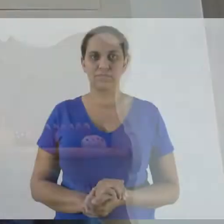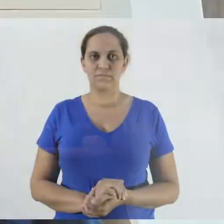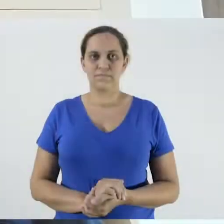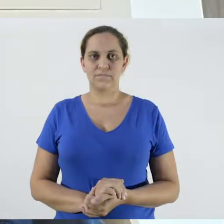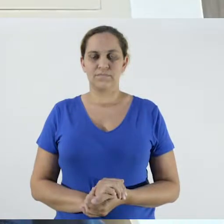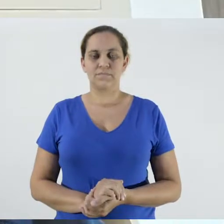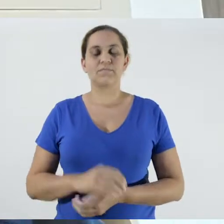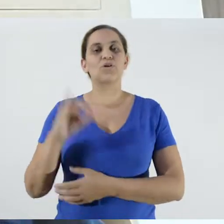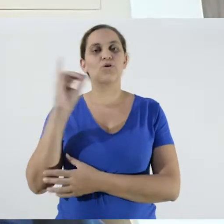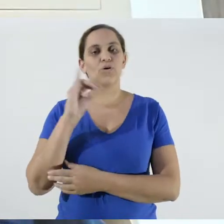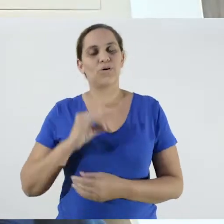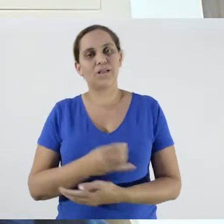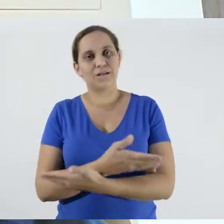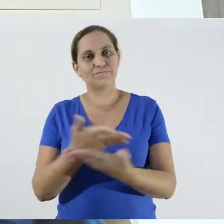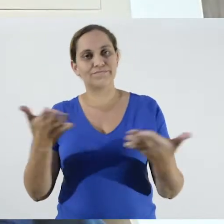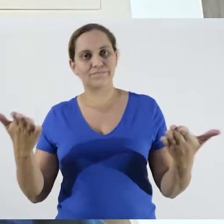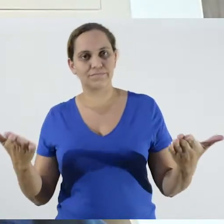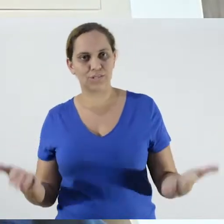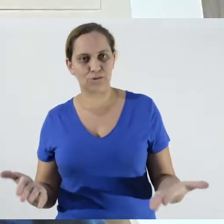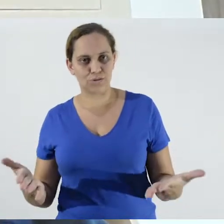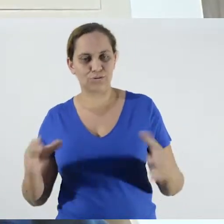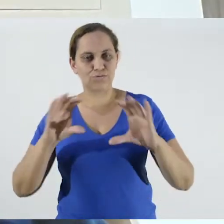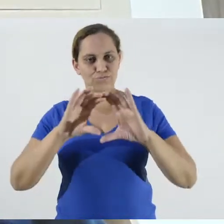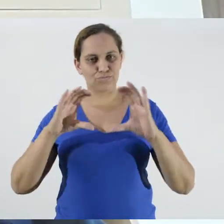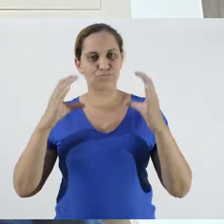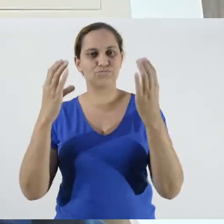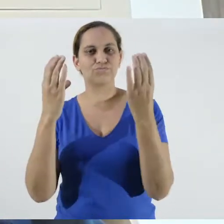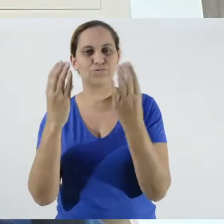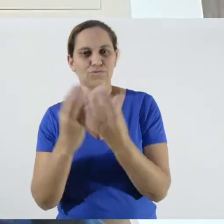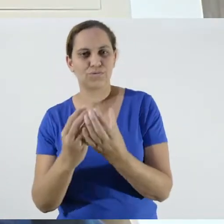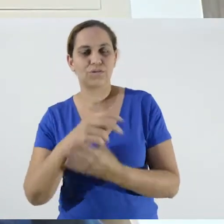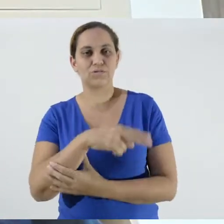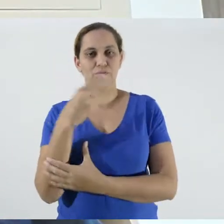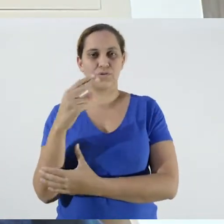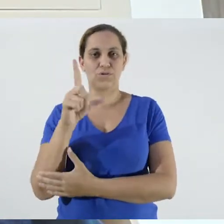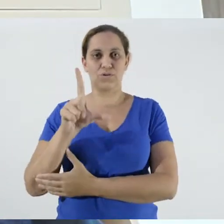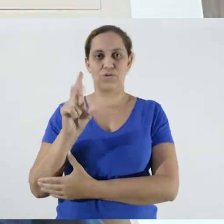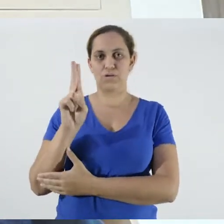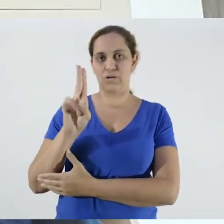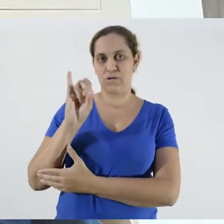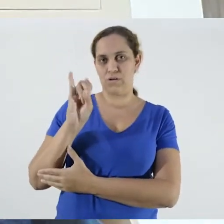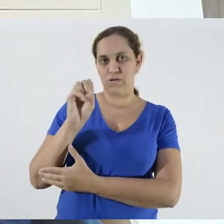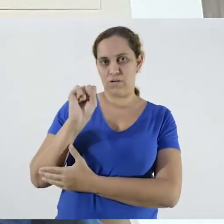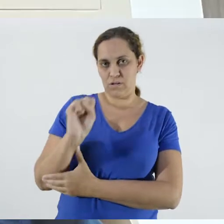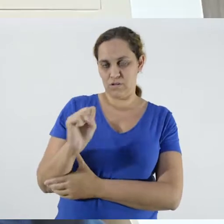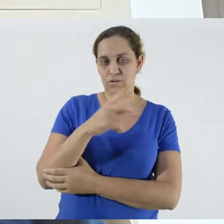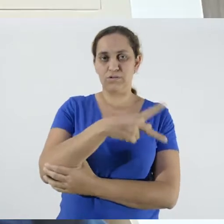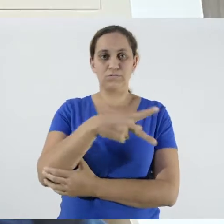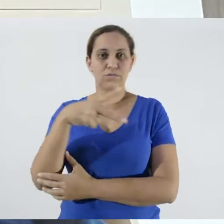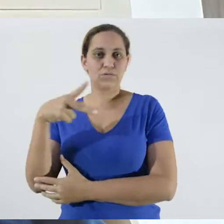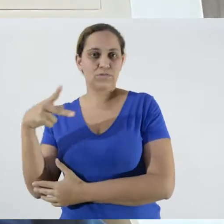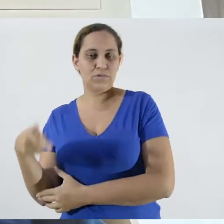Hello everyone at CIET: EnPED. My name is Luís Fernando Soares Zuin. I'm a professor at